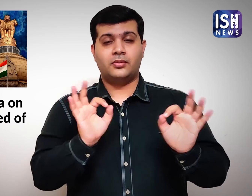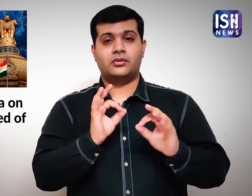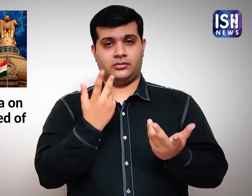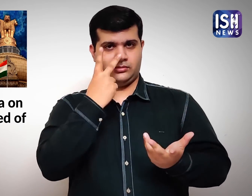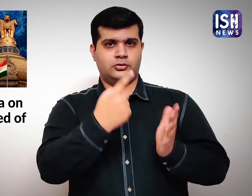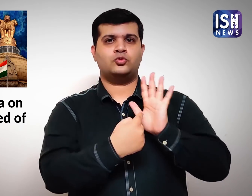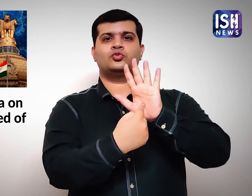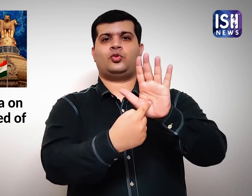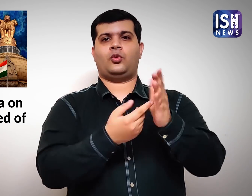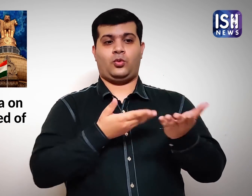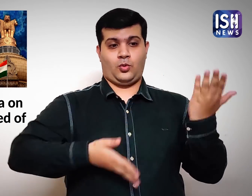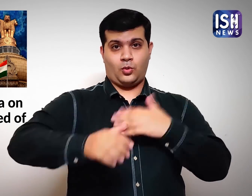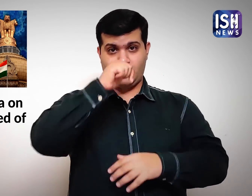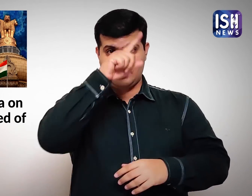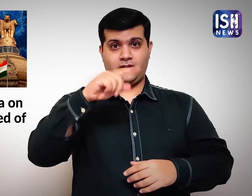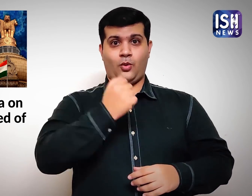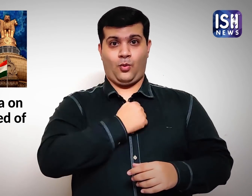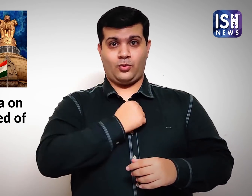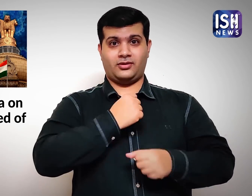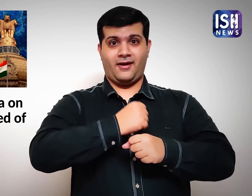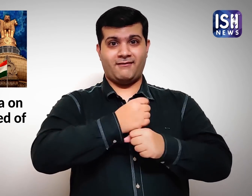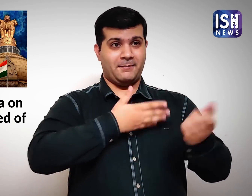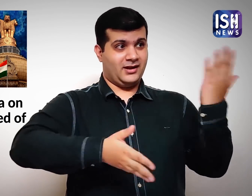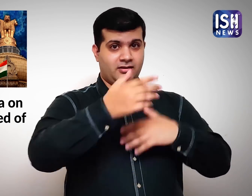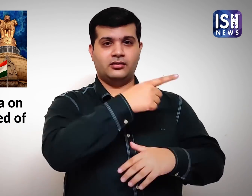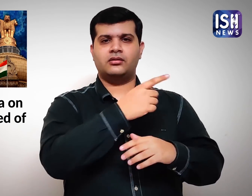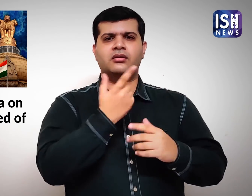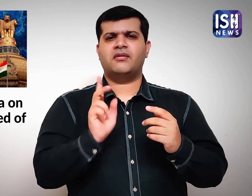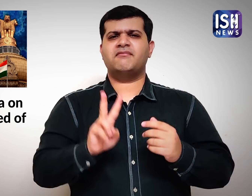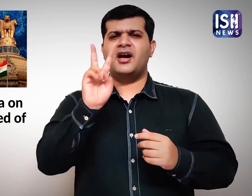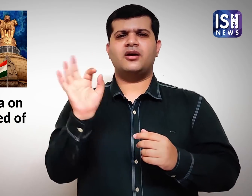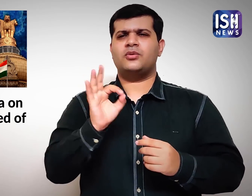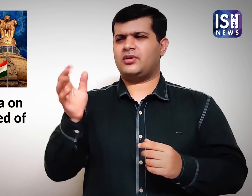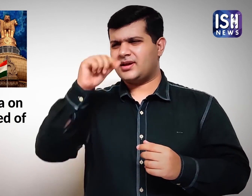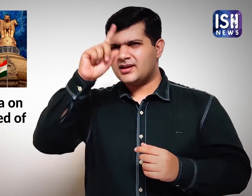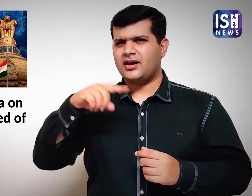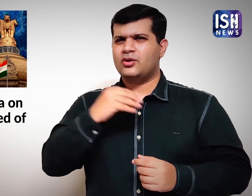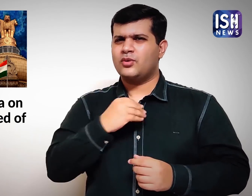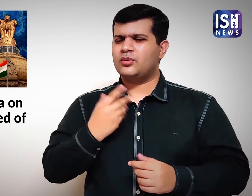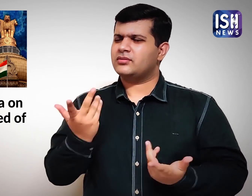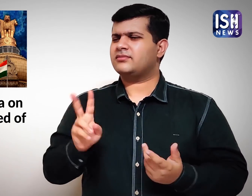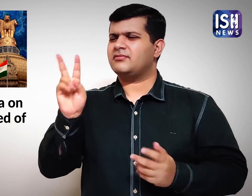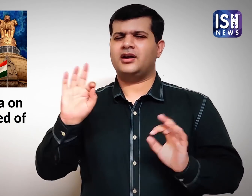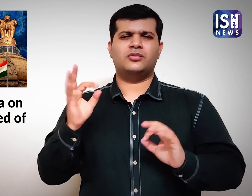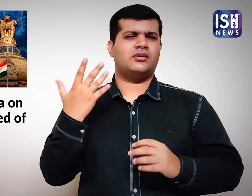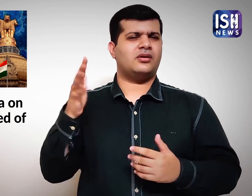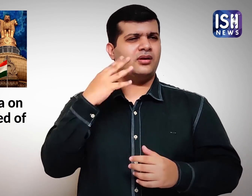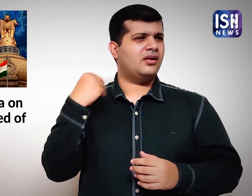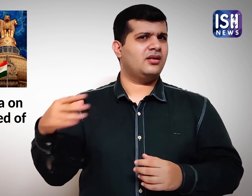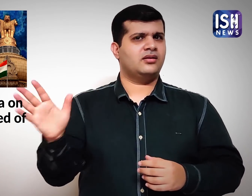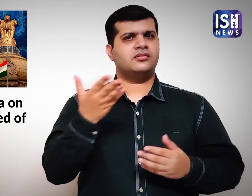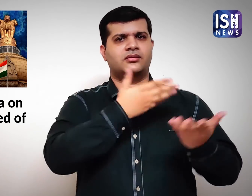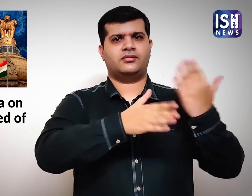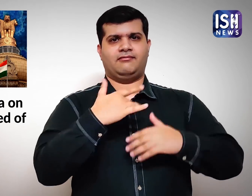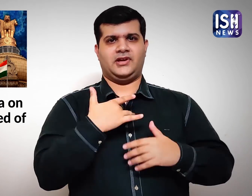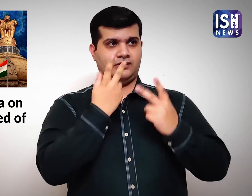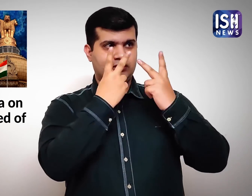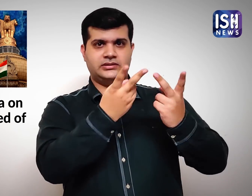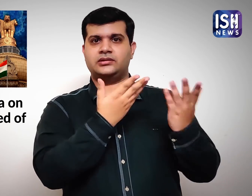it shows that our government does not value Indian doctors